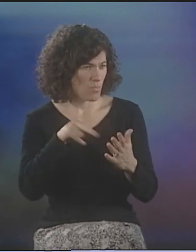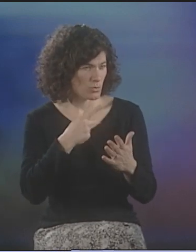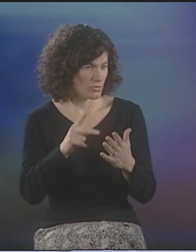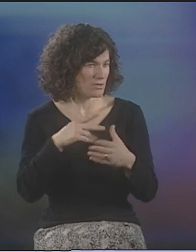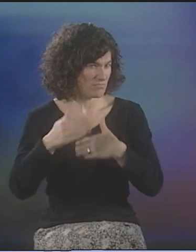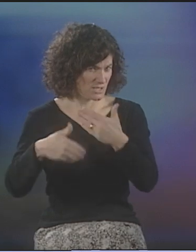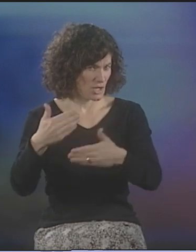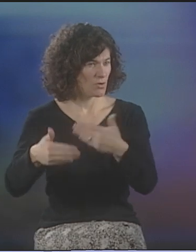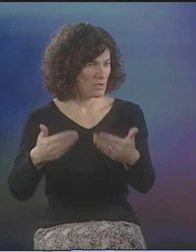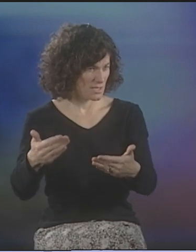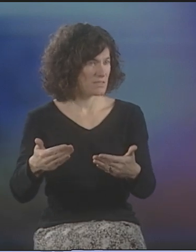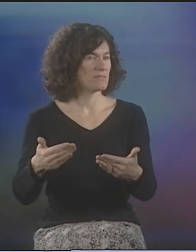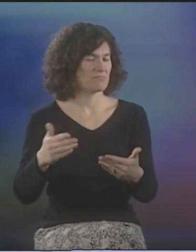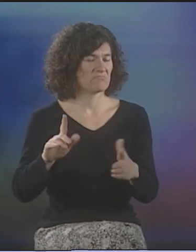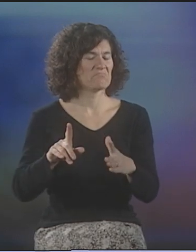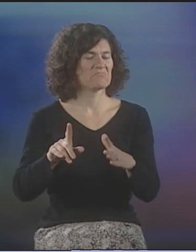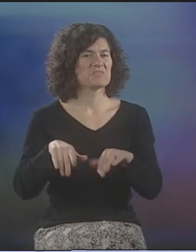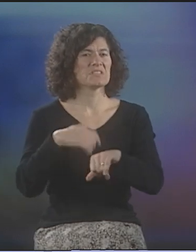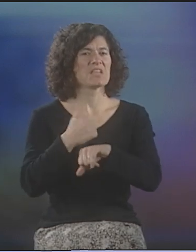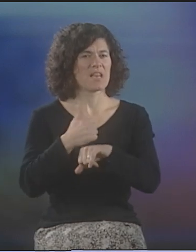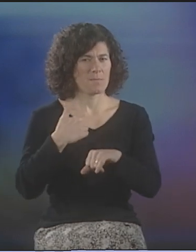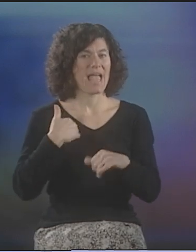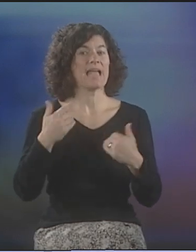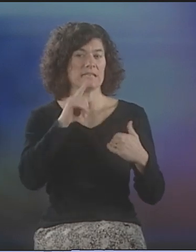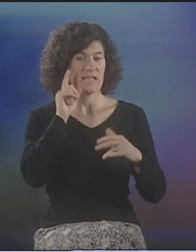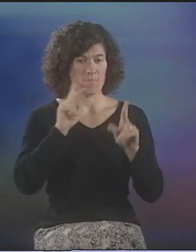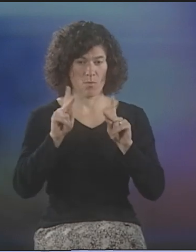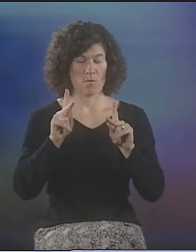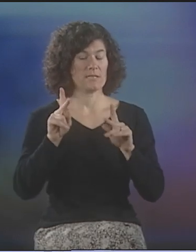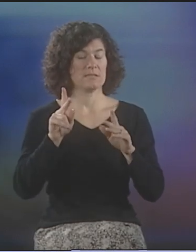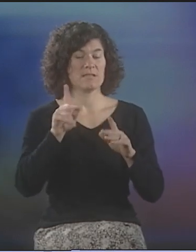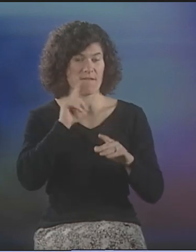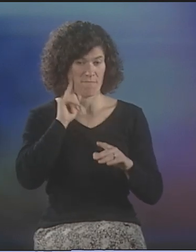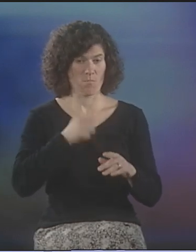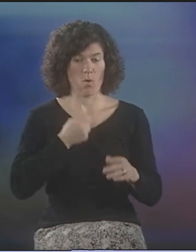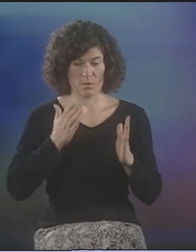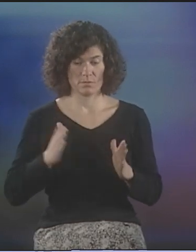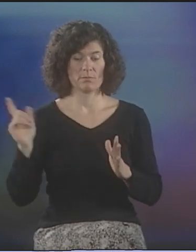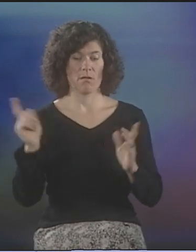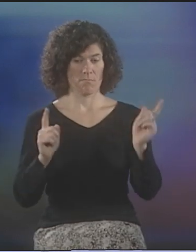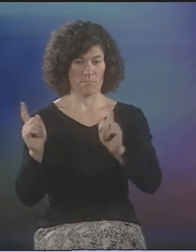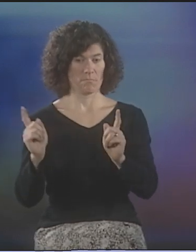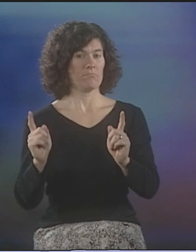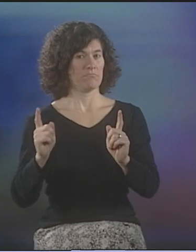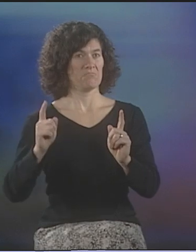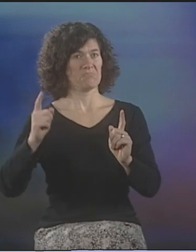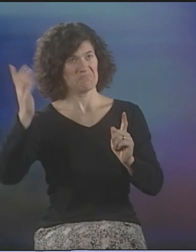THE DEAF POETRY SERIES THAT WAS OCCURRING THERE. THERE WERE DEAF POETS WHO WOULD COME TO THE CELLAR BAR